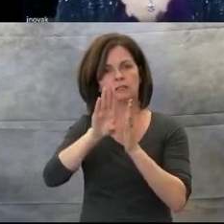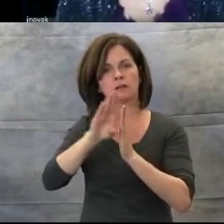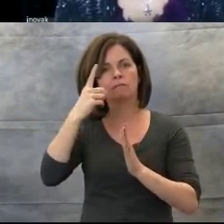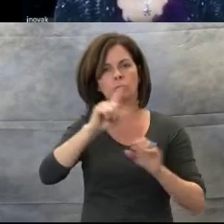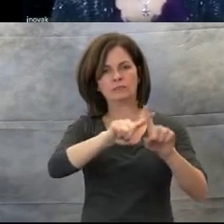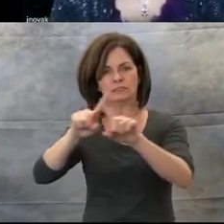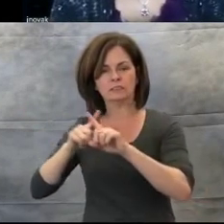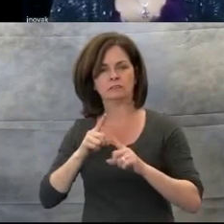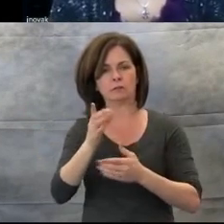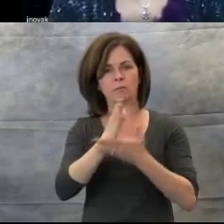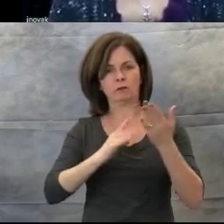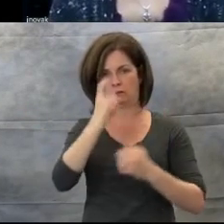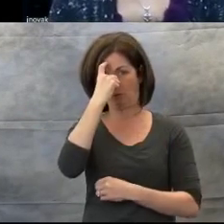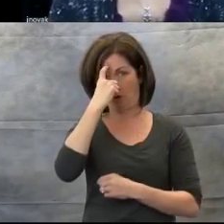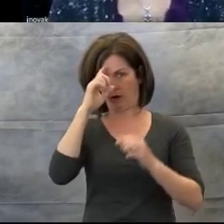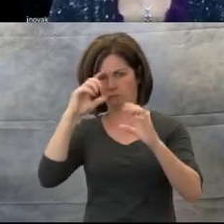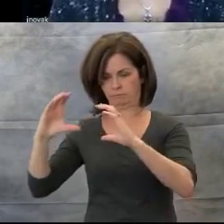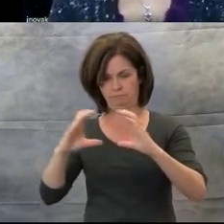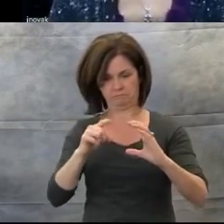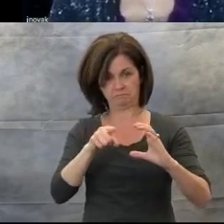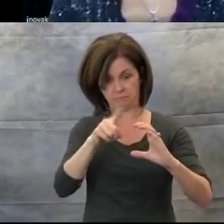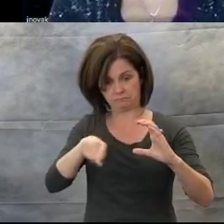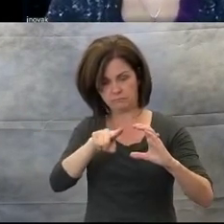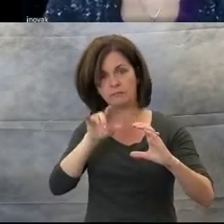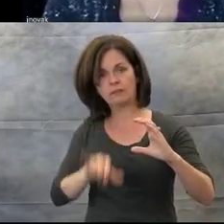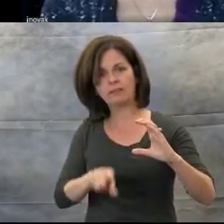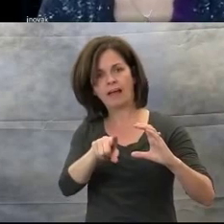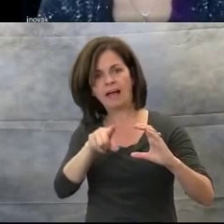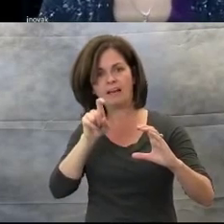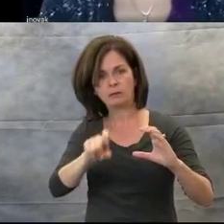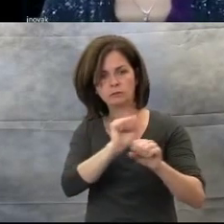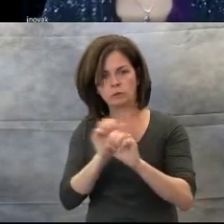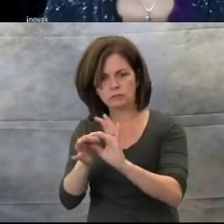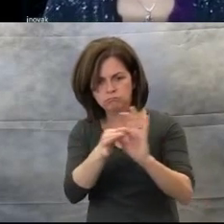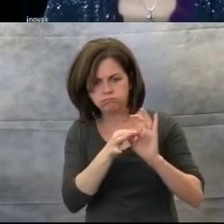areas, which have to work together, to listen or to perform music.